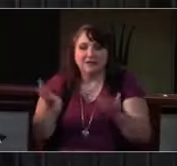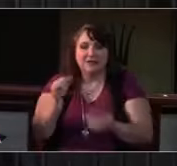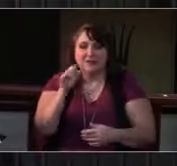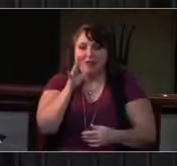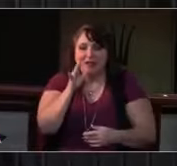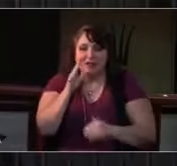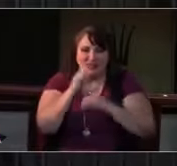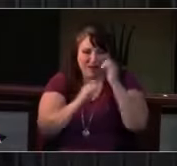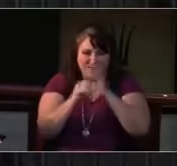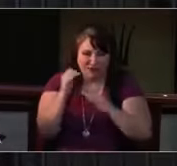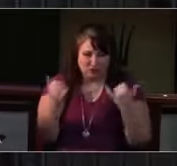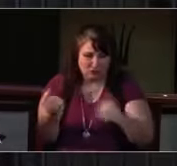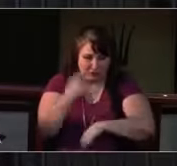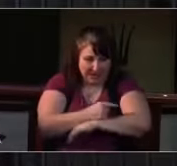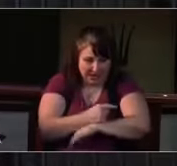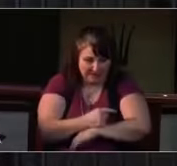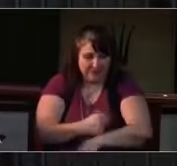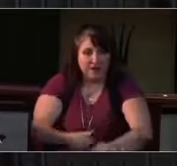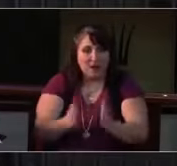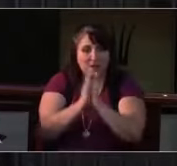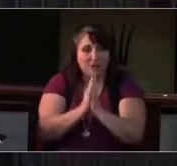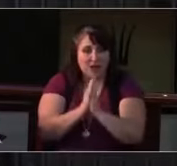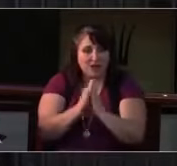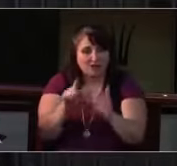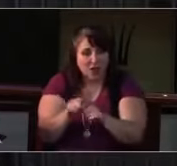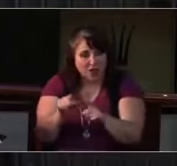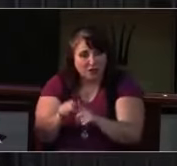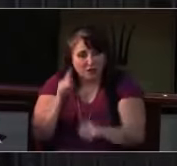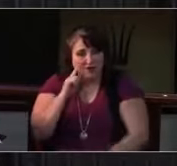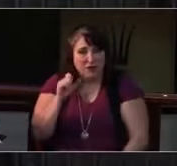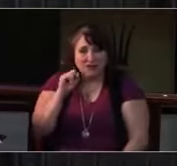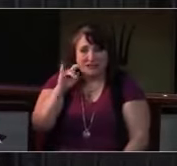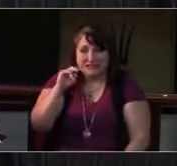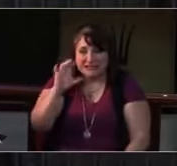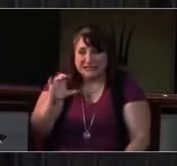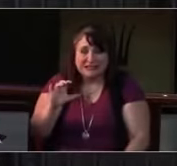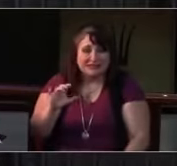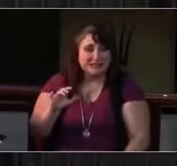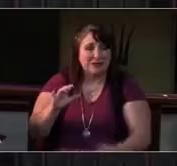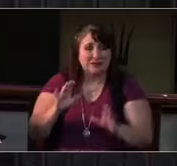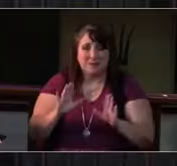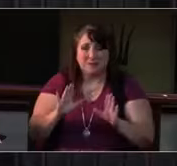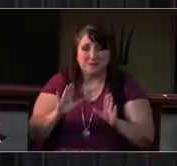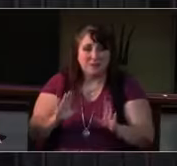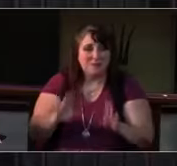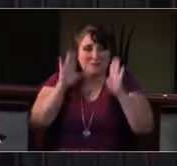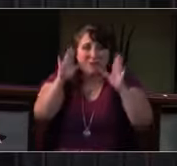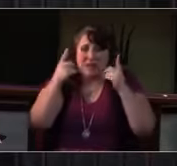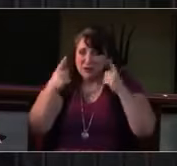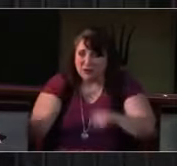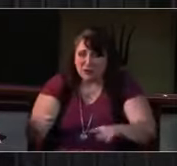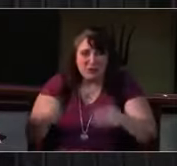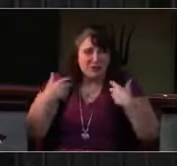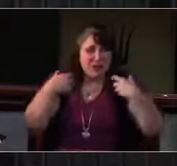We pray, too, for Clinton Washington , who passed of Covid-19 this week, and Joanlie, his wife, and their children whom he leaves behind.